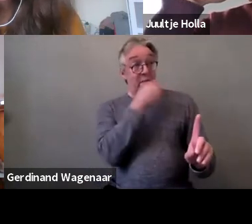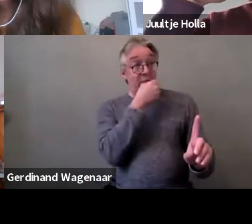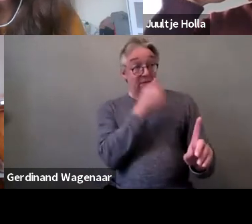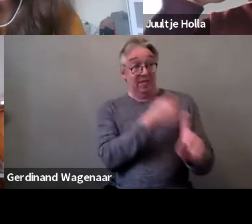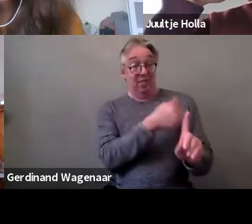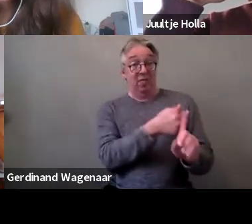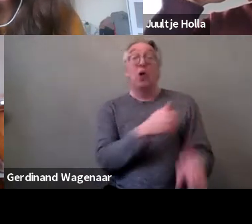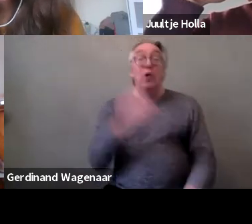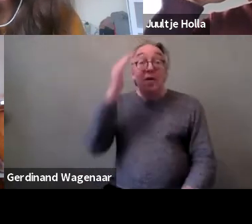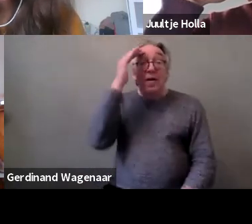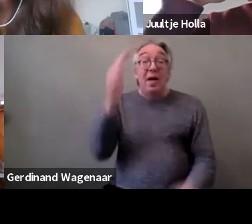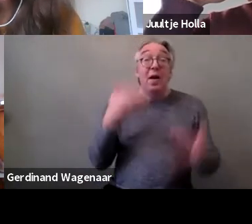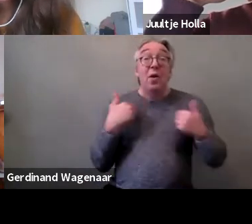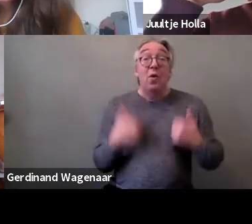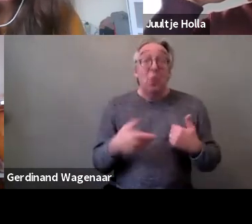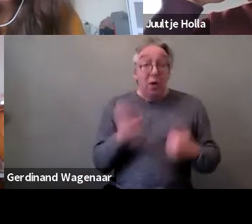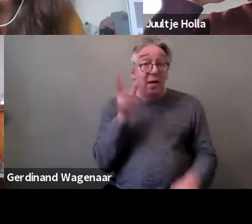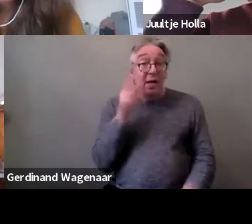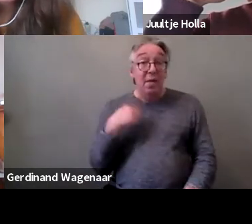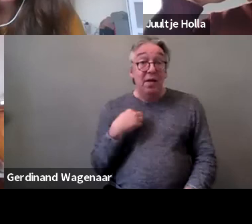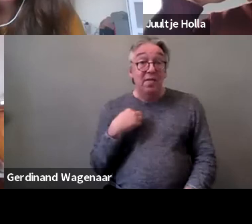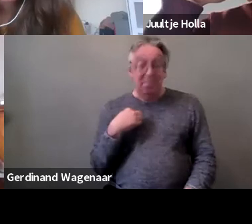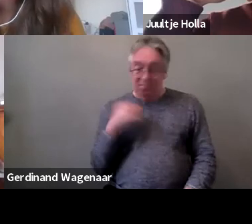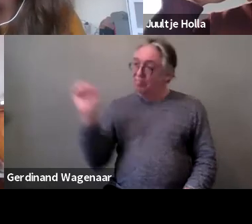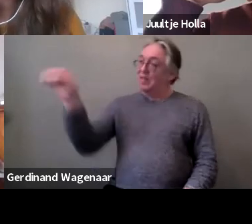Hello, can you hear me now? MARINE: Yes, we hear you.